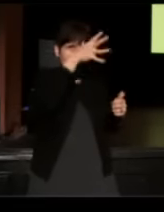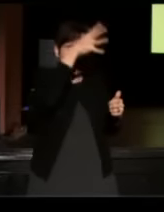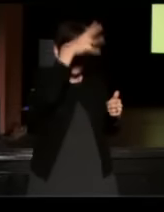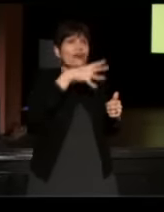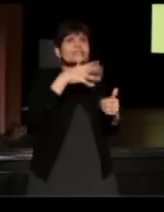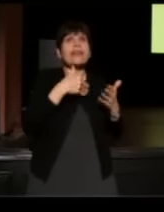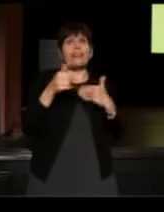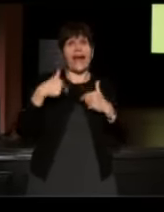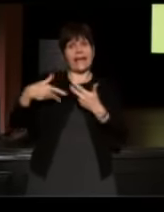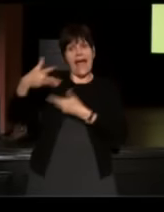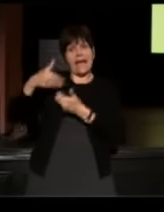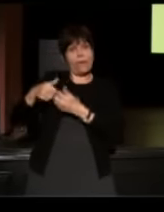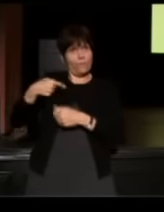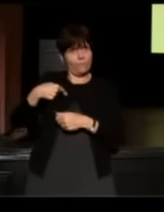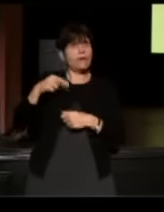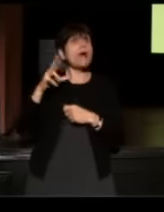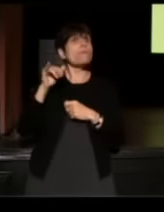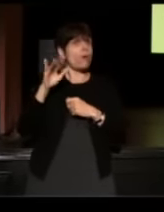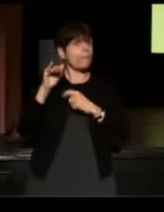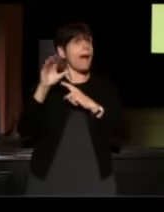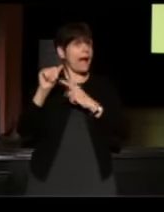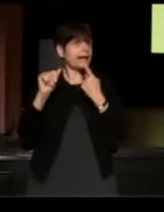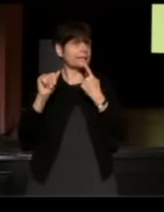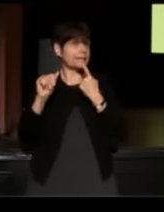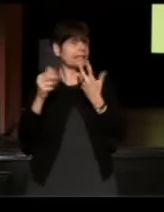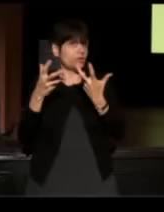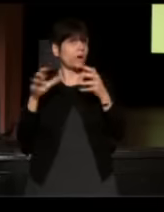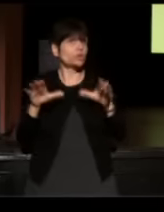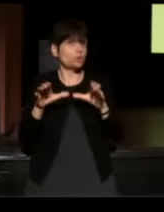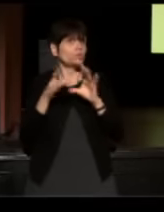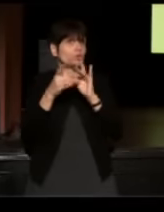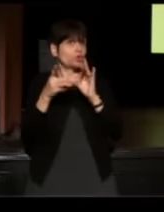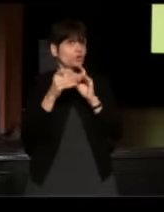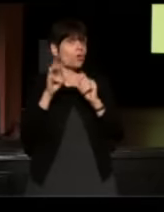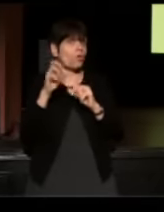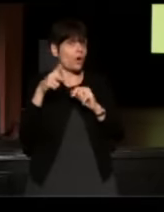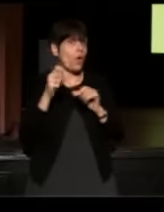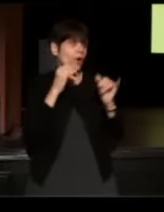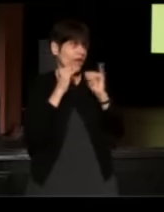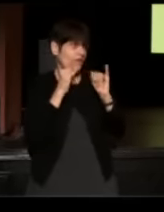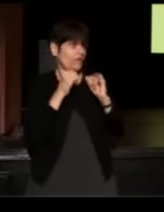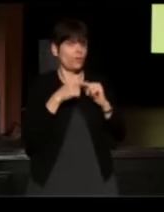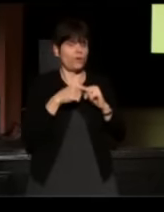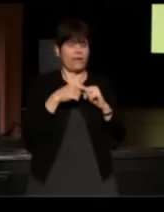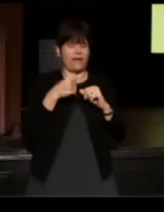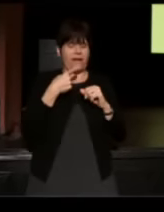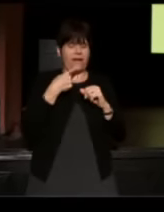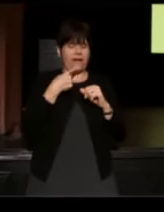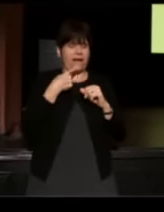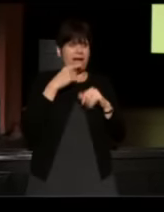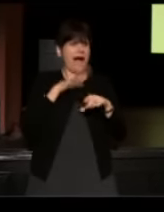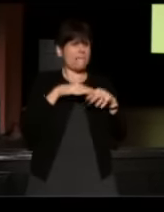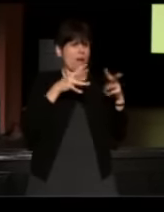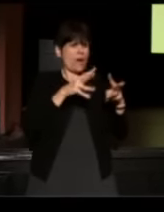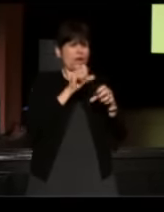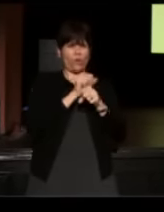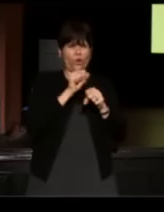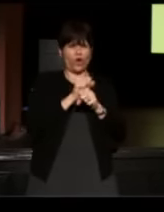(Laura) But Rebecca was the one who said she wanted to do a Story Corps interview. When I listen on my way to work, I'm crying